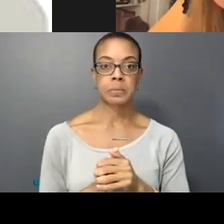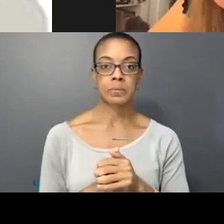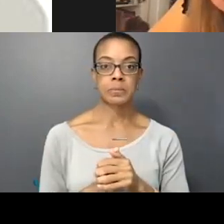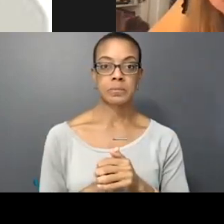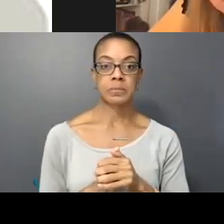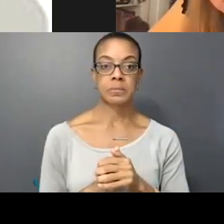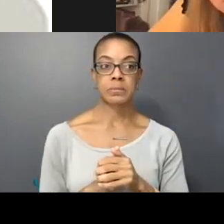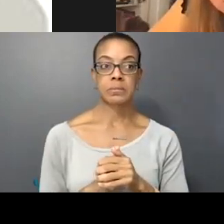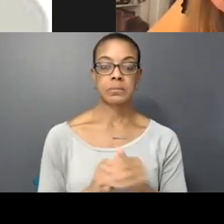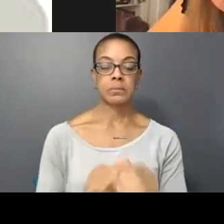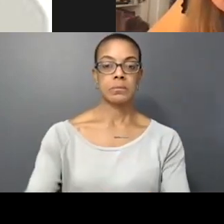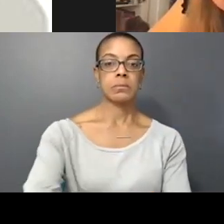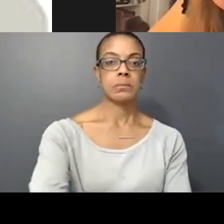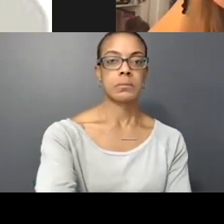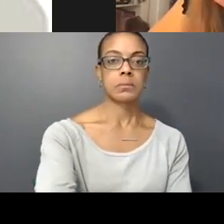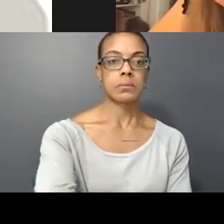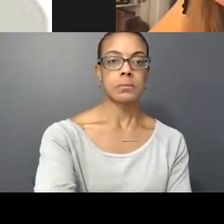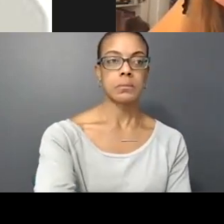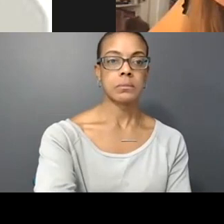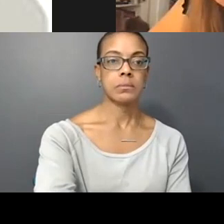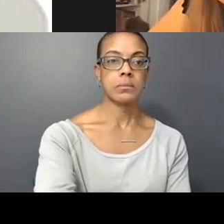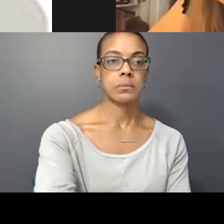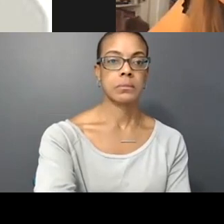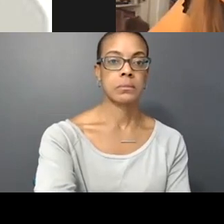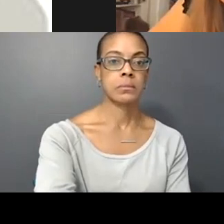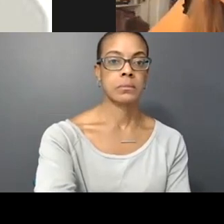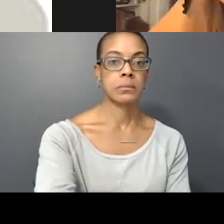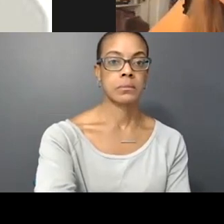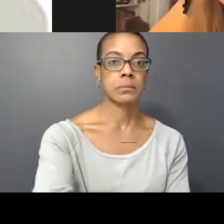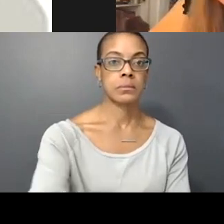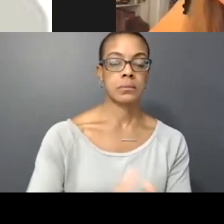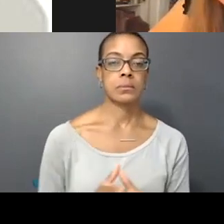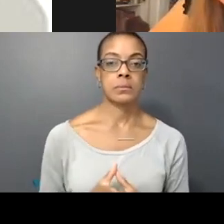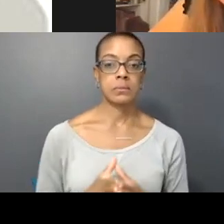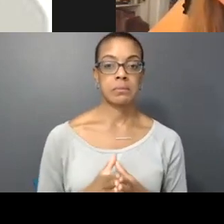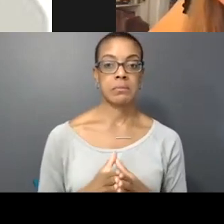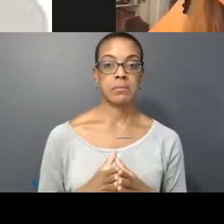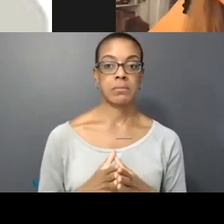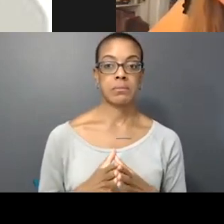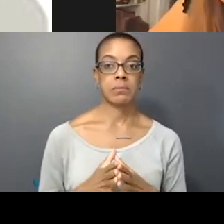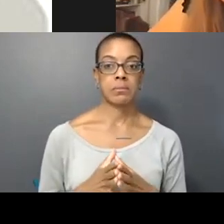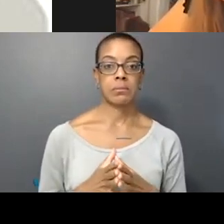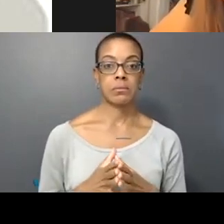It doesn't seem like there's other questions, so I think there's lots of gratitude and lots of thank yous and lots